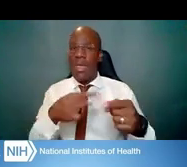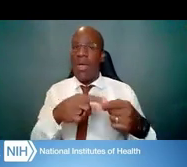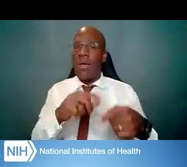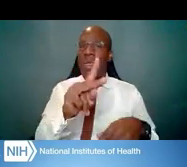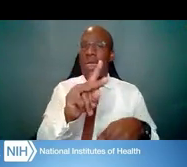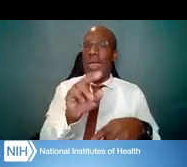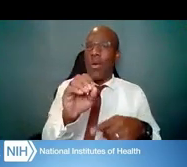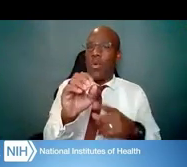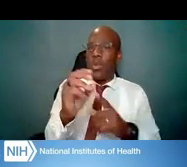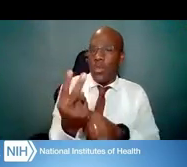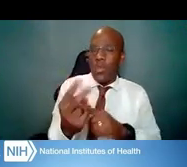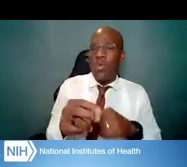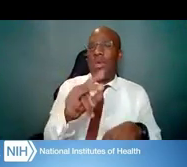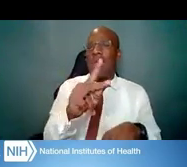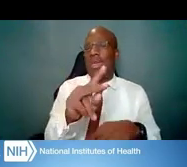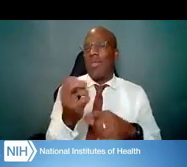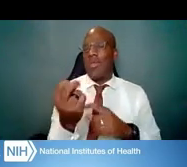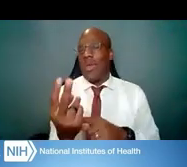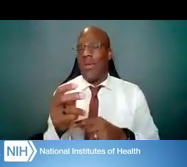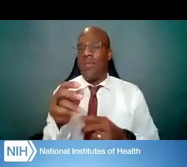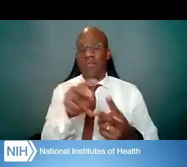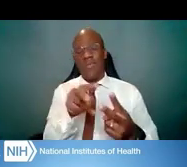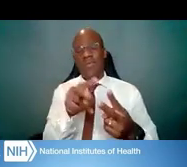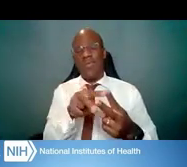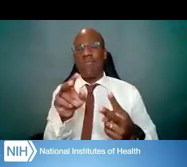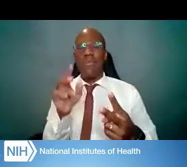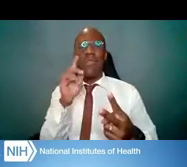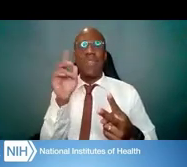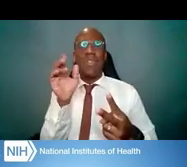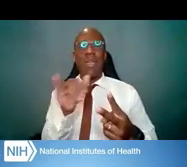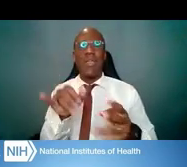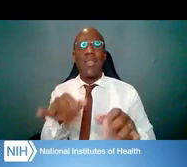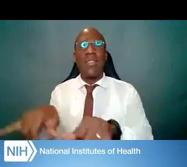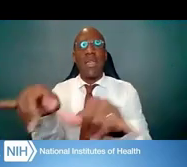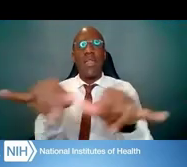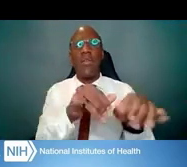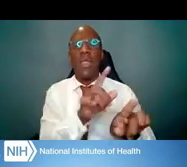these are sort of the standard mentor career, or K-awards.